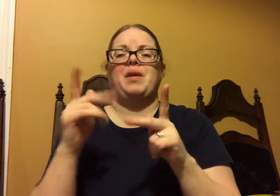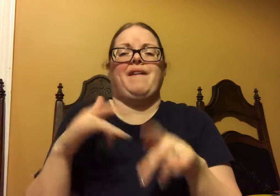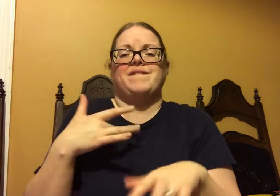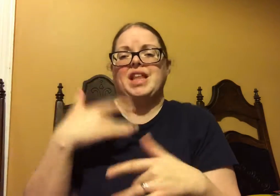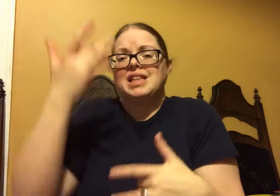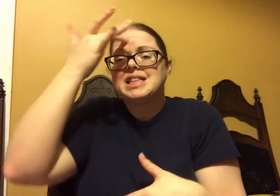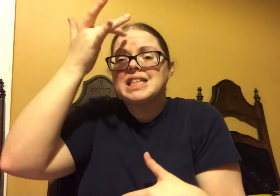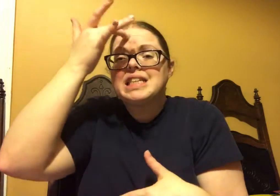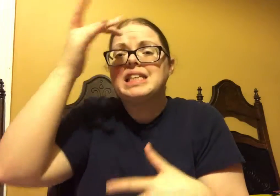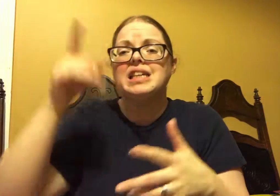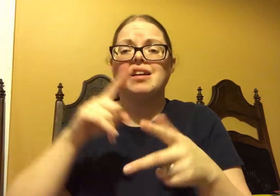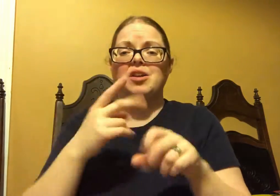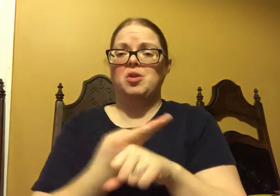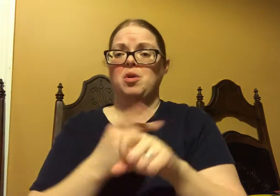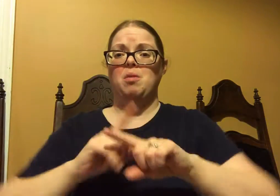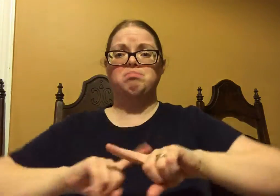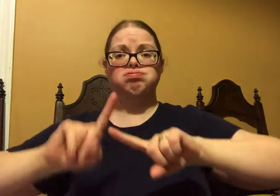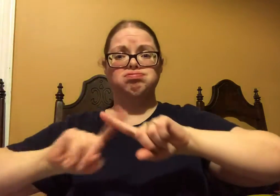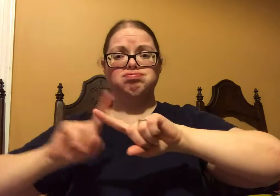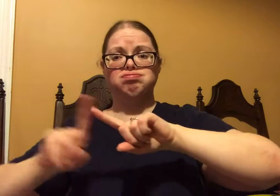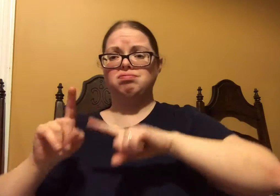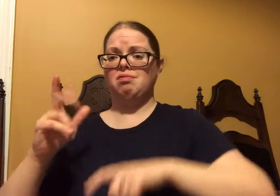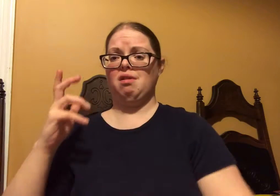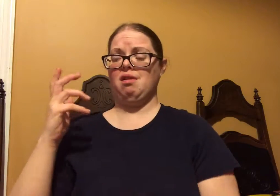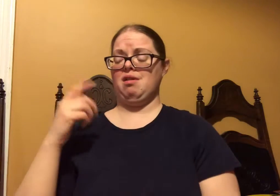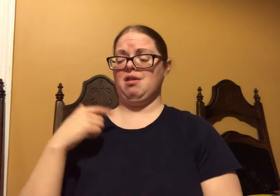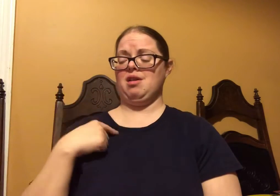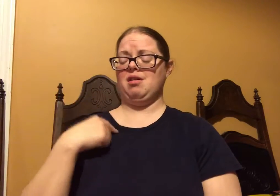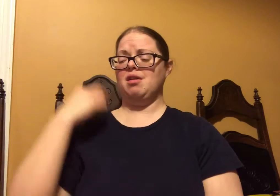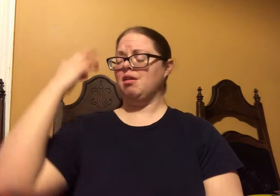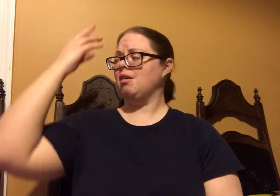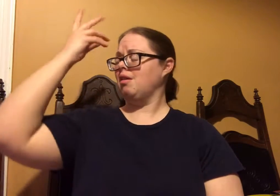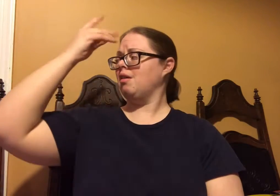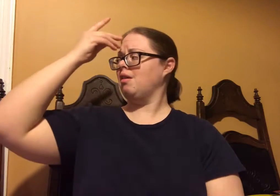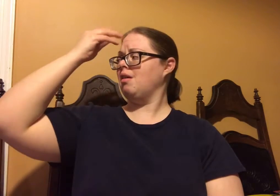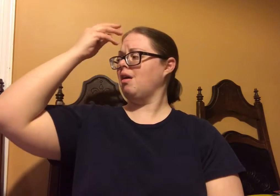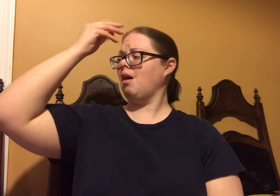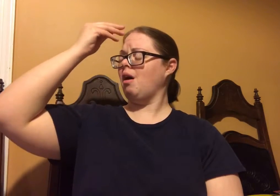They used it if people didn't feel well.